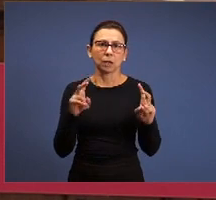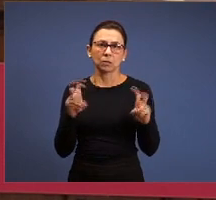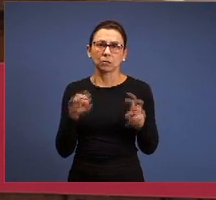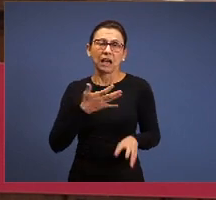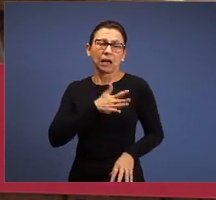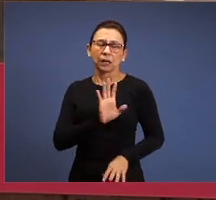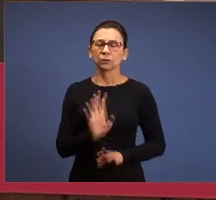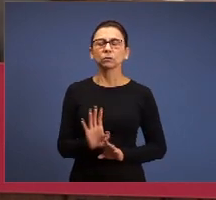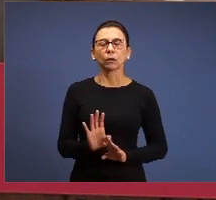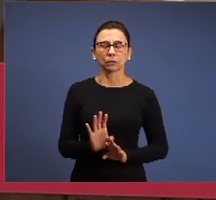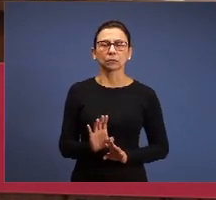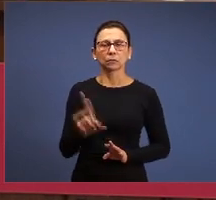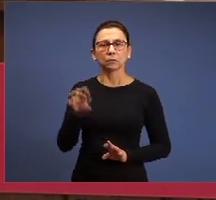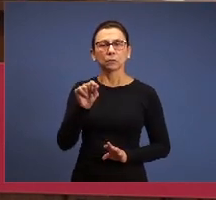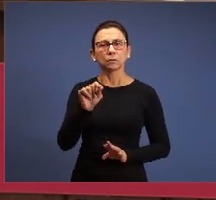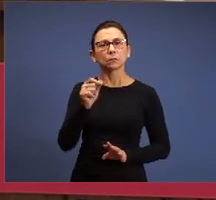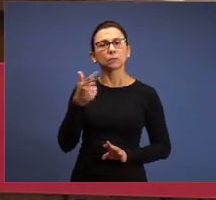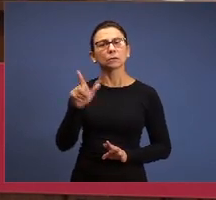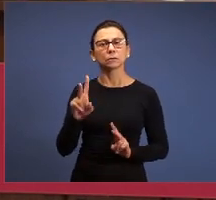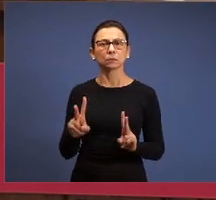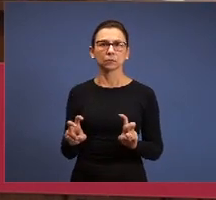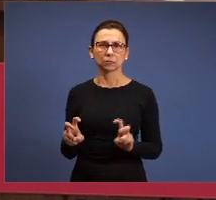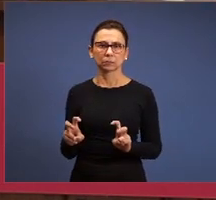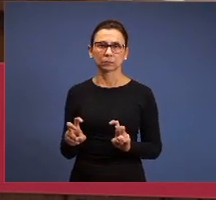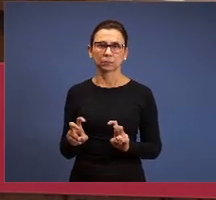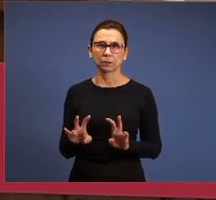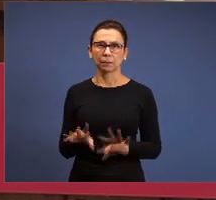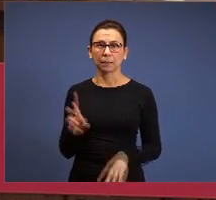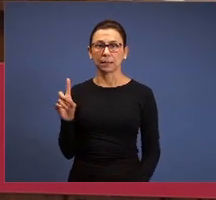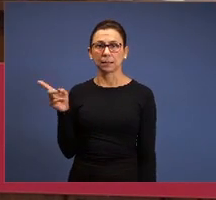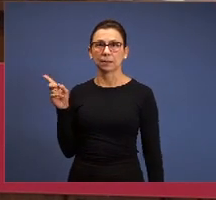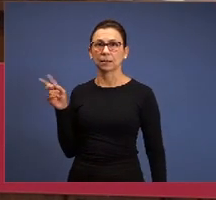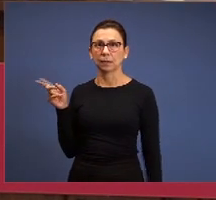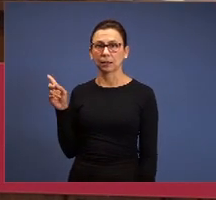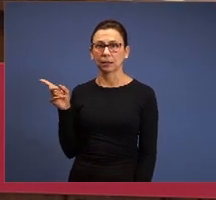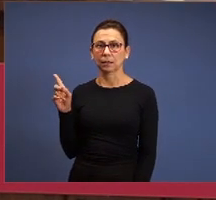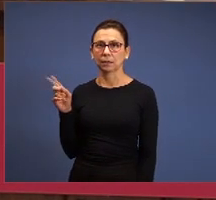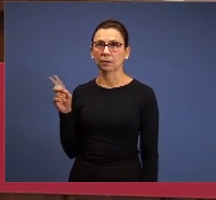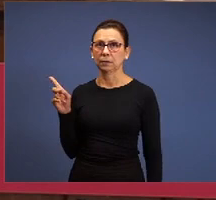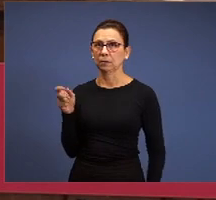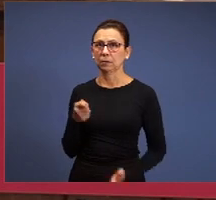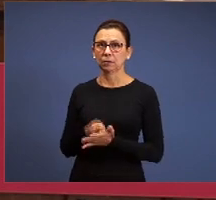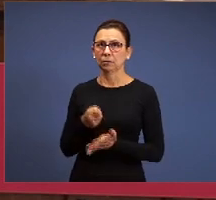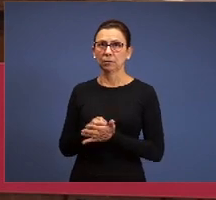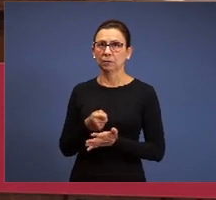you like, no one is bound, but this here